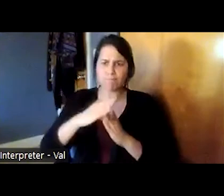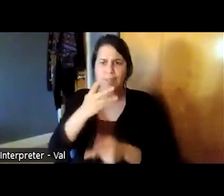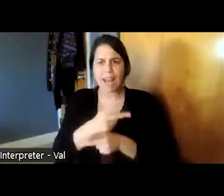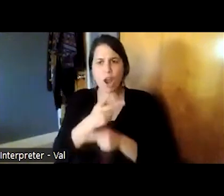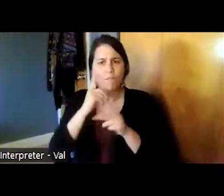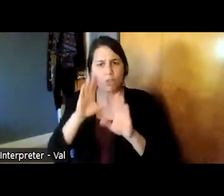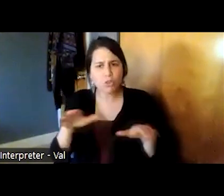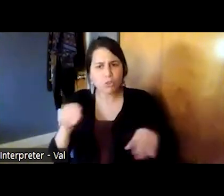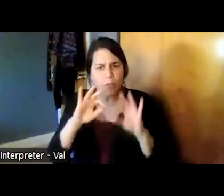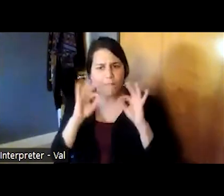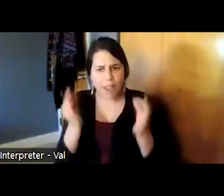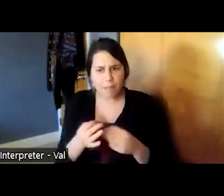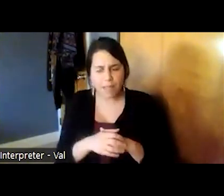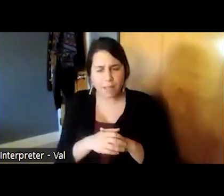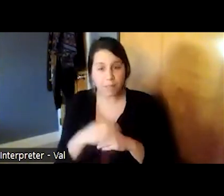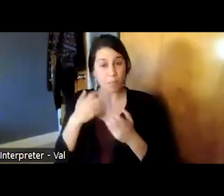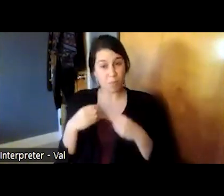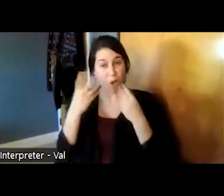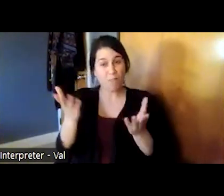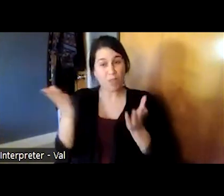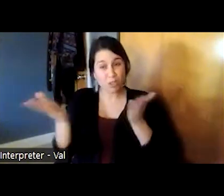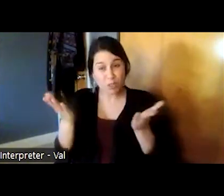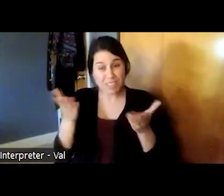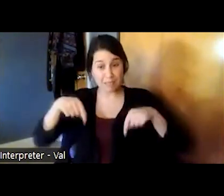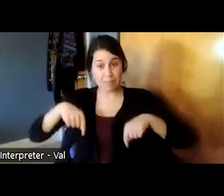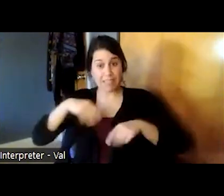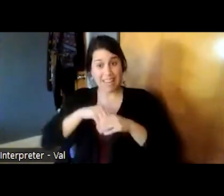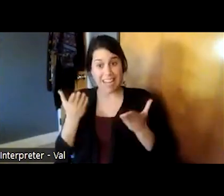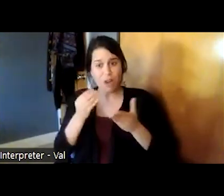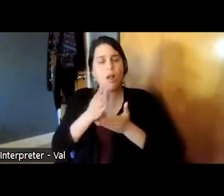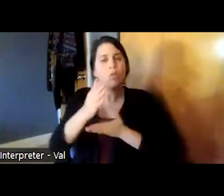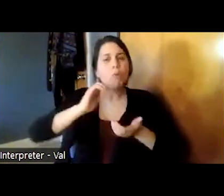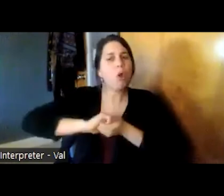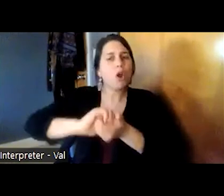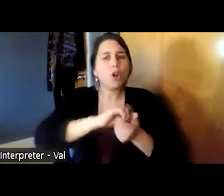to be able to offer to our community in-house and through partnerships one of our current